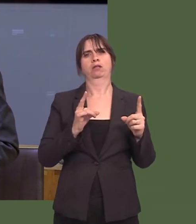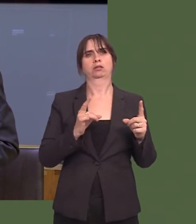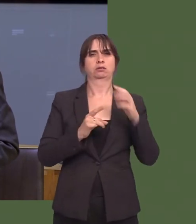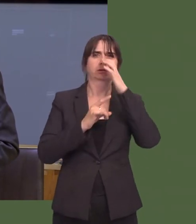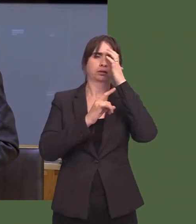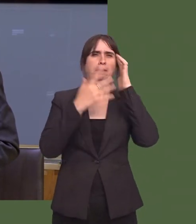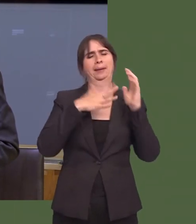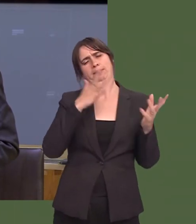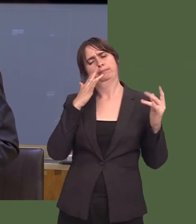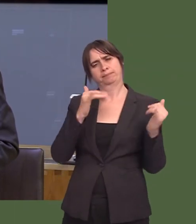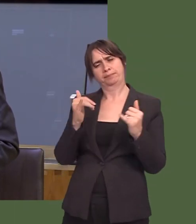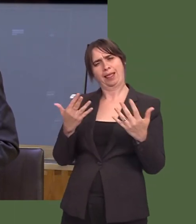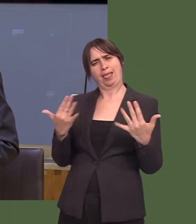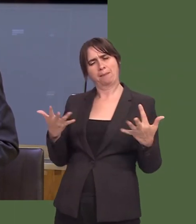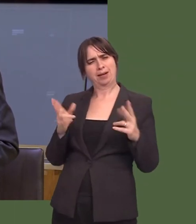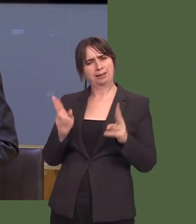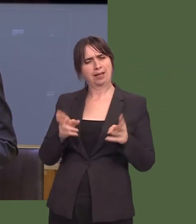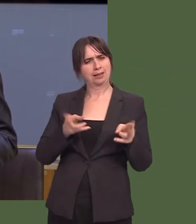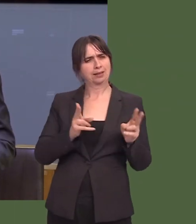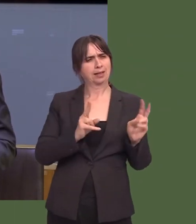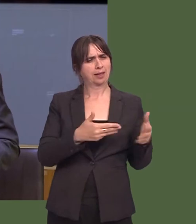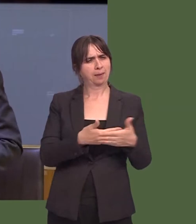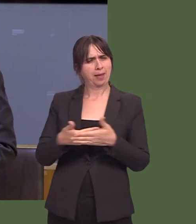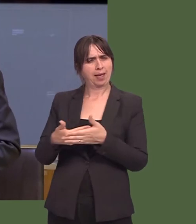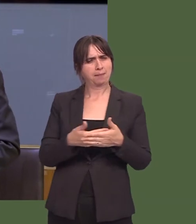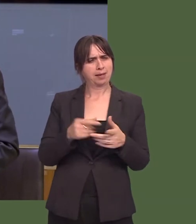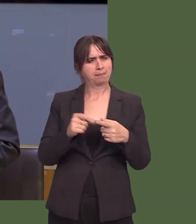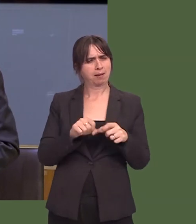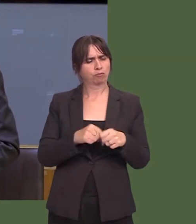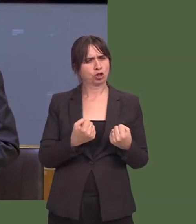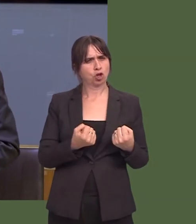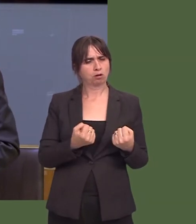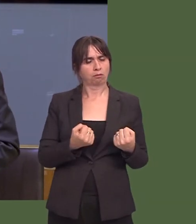Mae ei adolygiad yn dangos bod y sefyllfa wedi gwaethygu ers i wasanaethau babanod gael